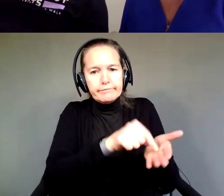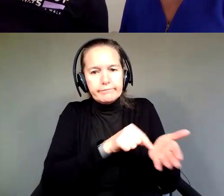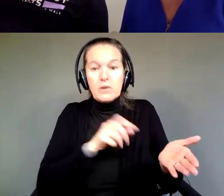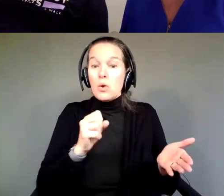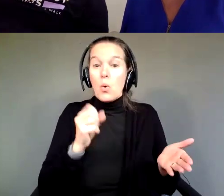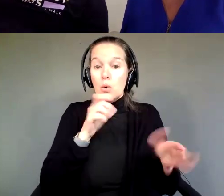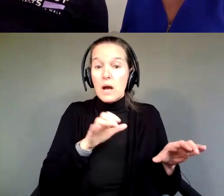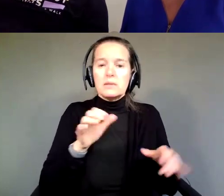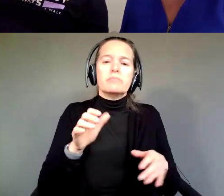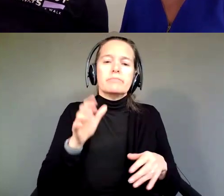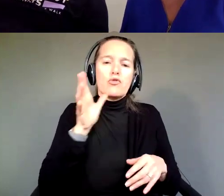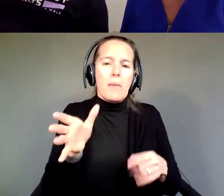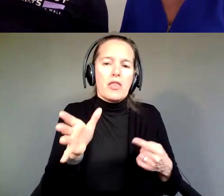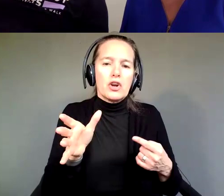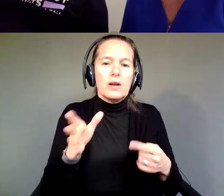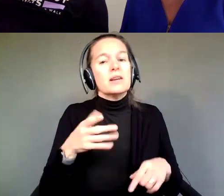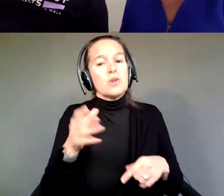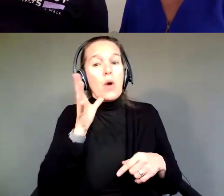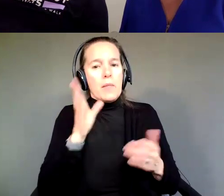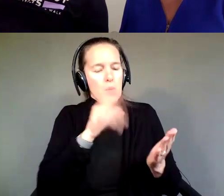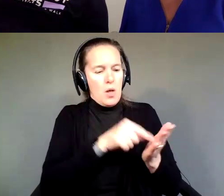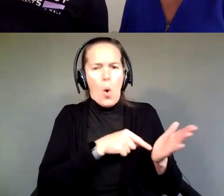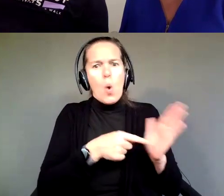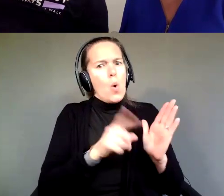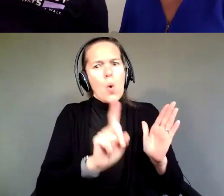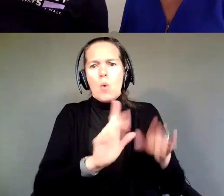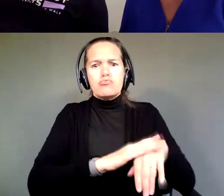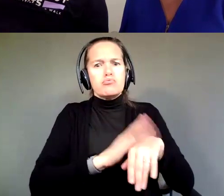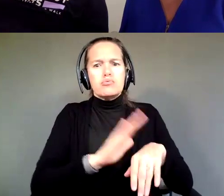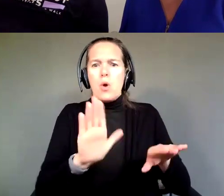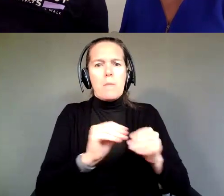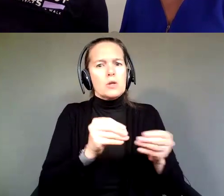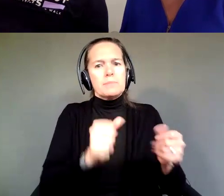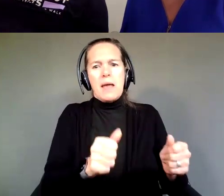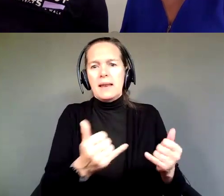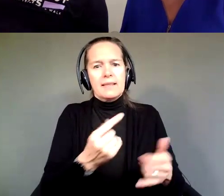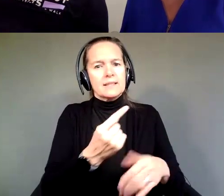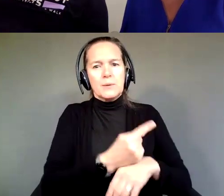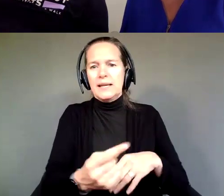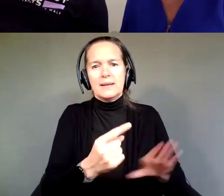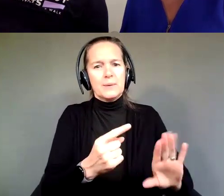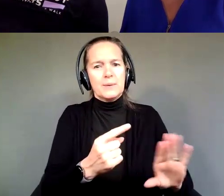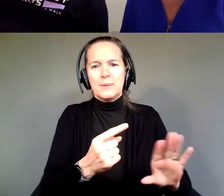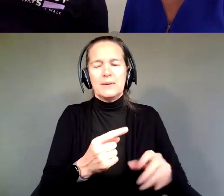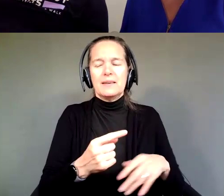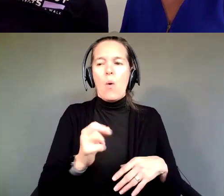And she'll be like, "Whoa, whoa, whoa, no more spending this week," you know, "We're getting low in the bank," or whatever.